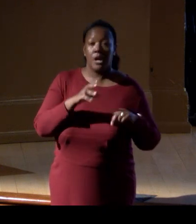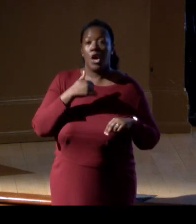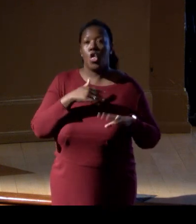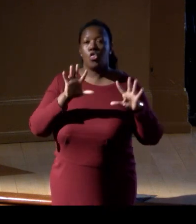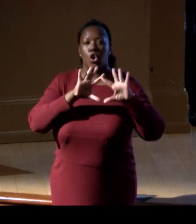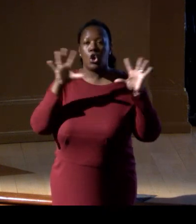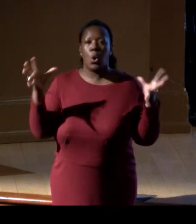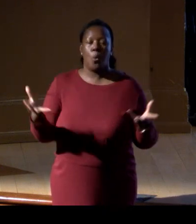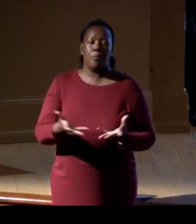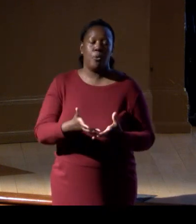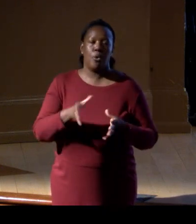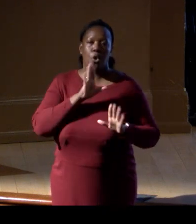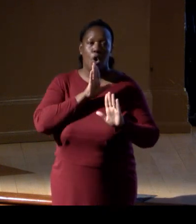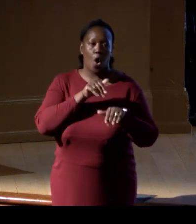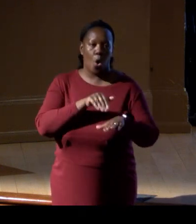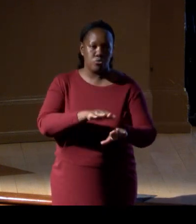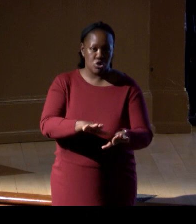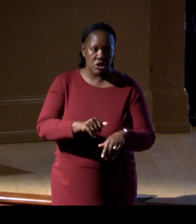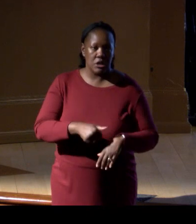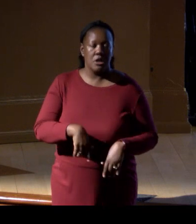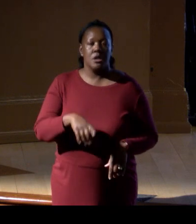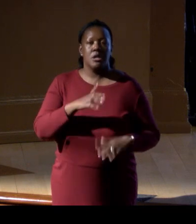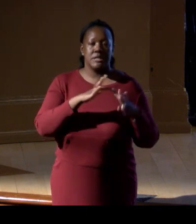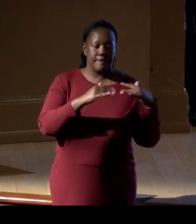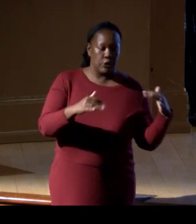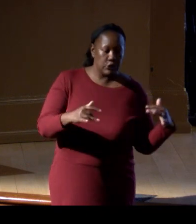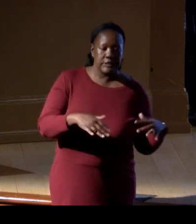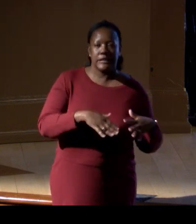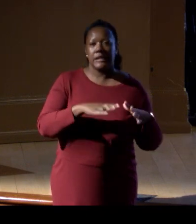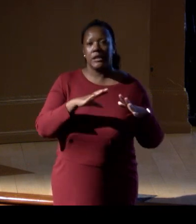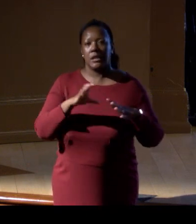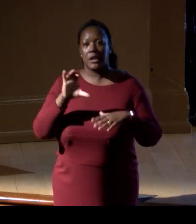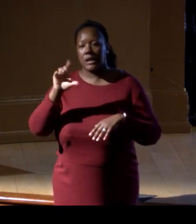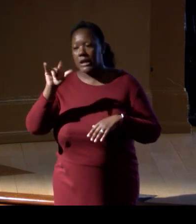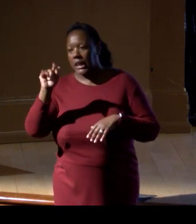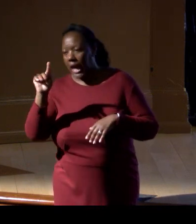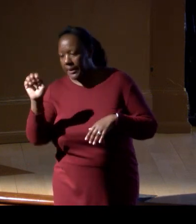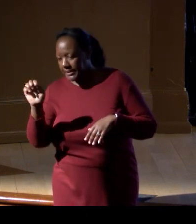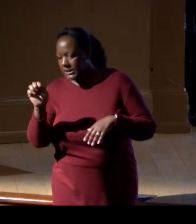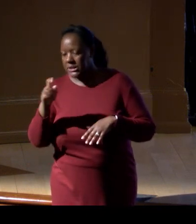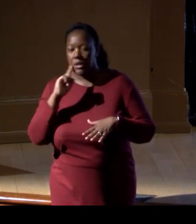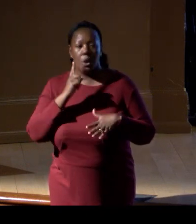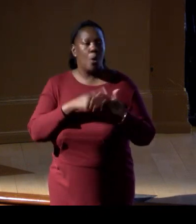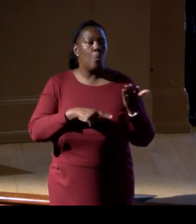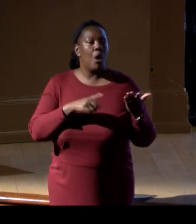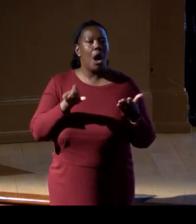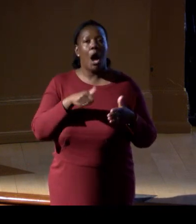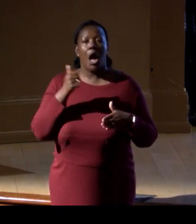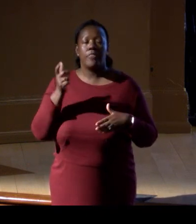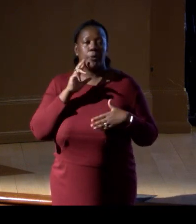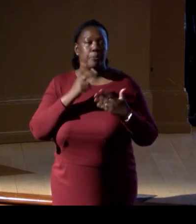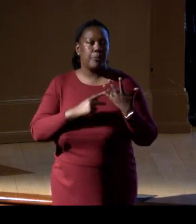for biodiversity, food, and climate, and we did an analysis of what would be the, what are the priorities to achieve greater conservation,